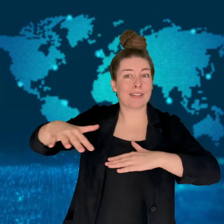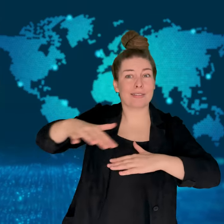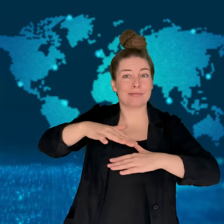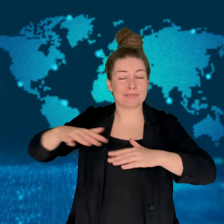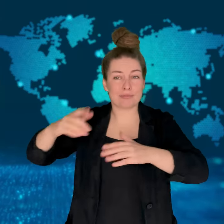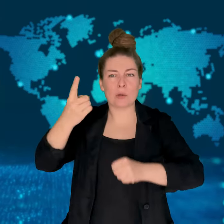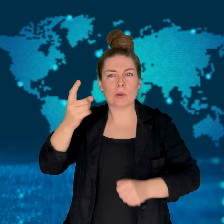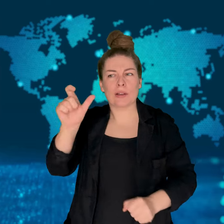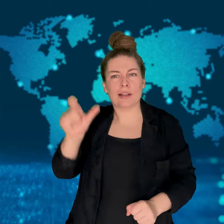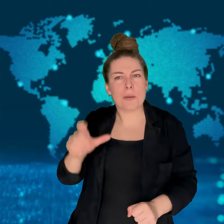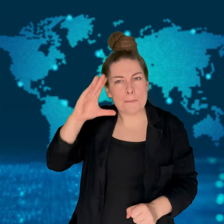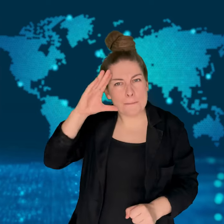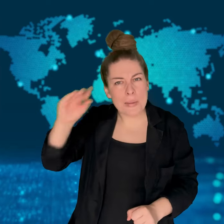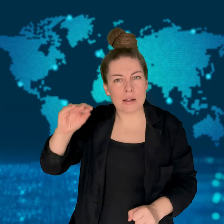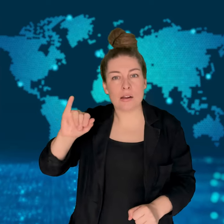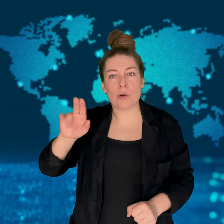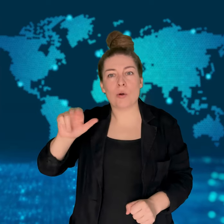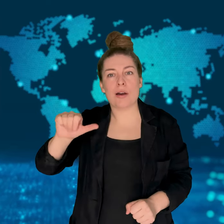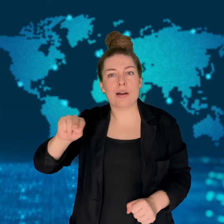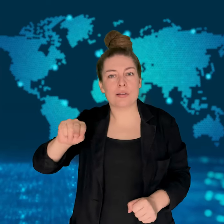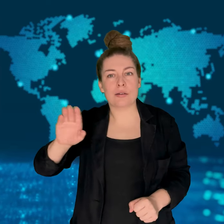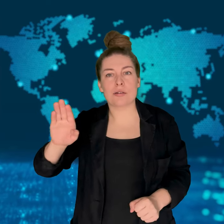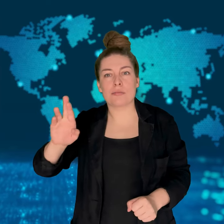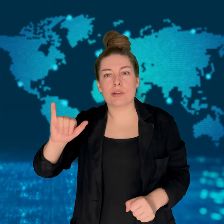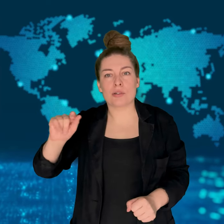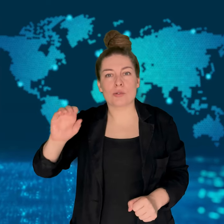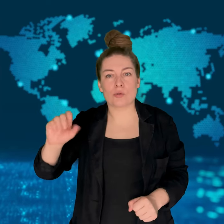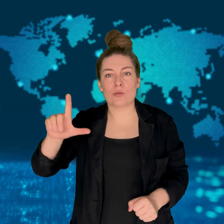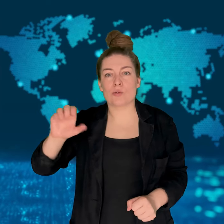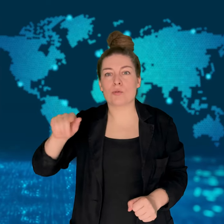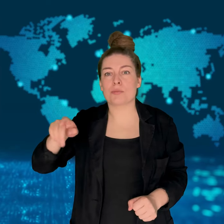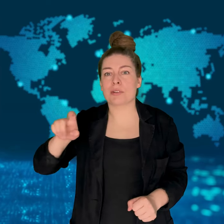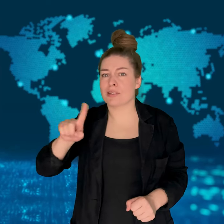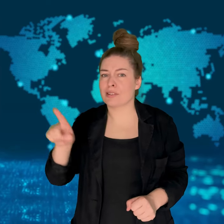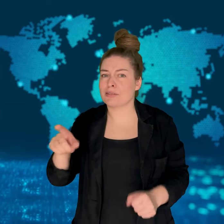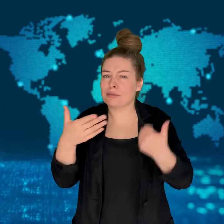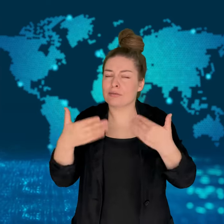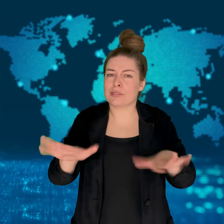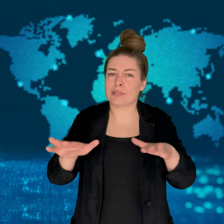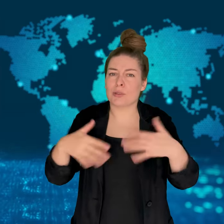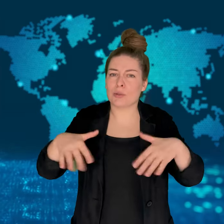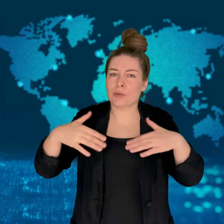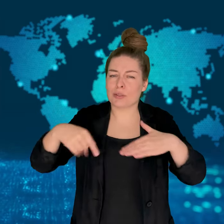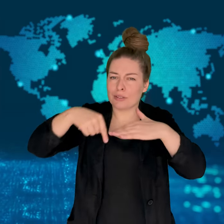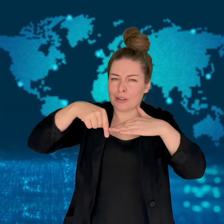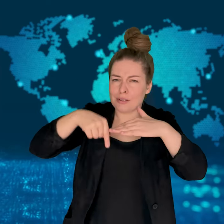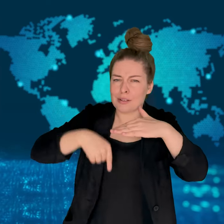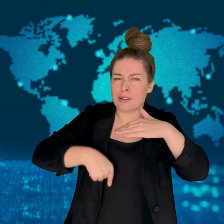his wife and four daughters in detail.